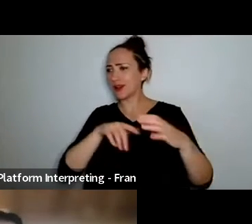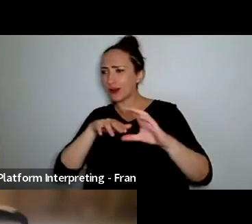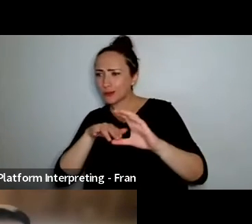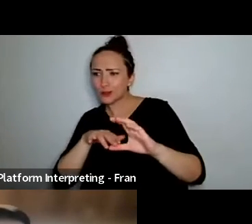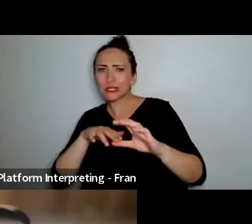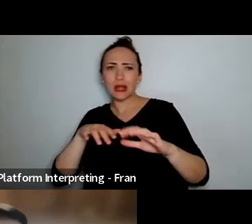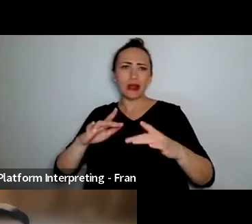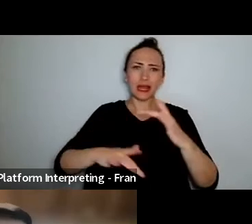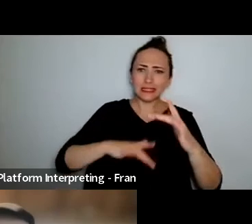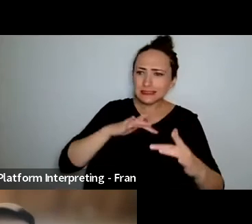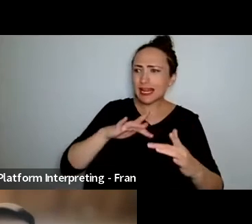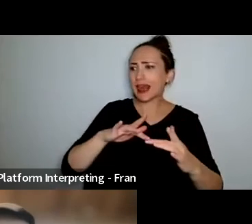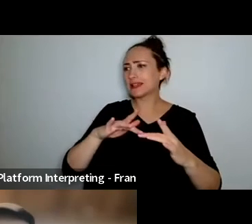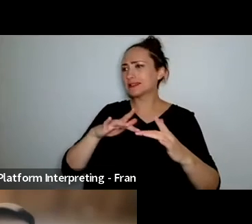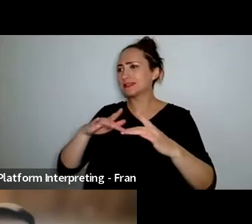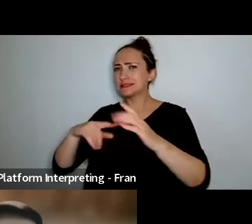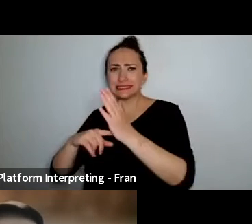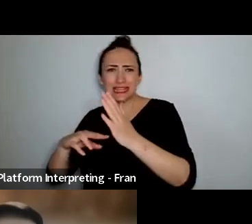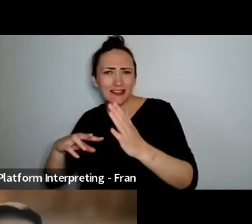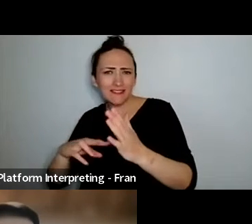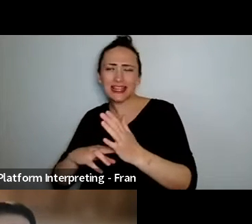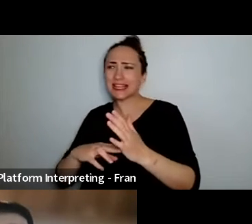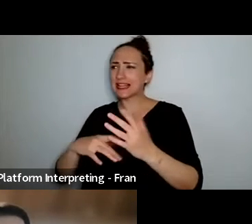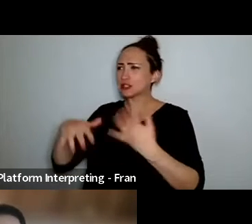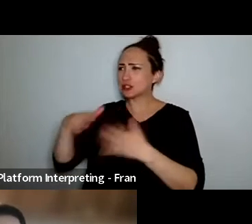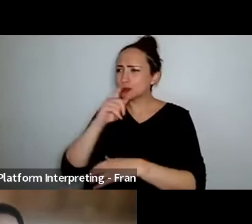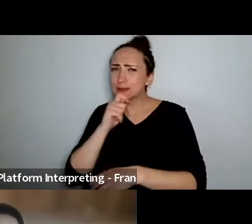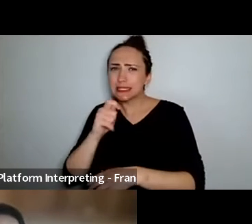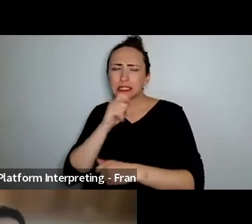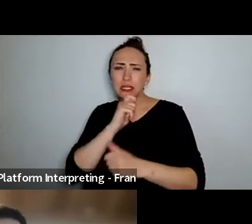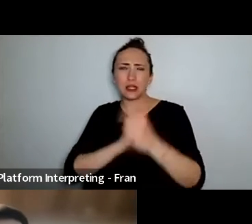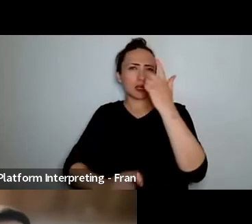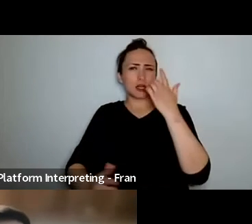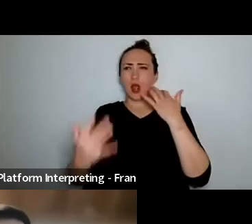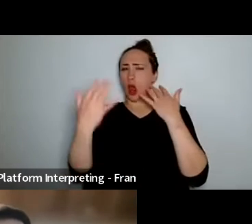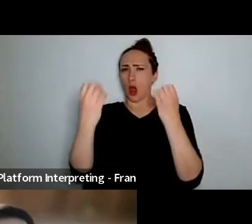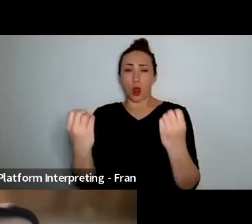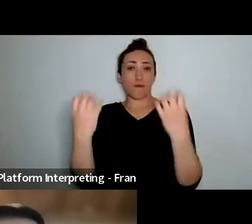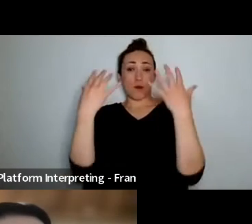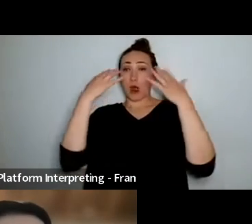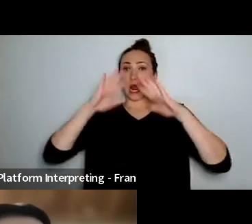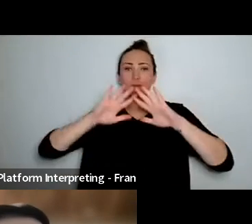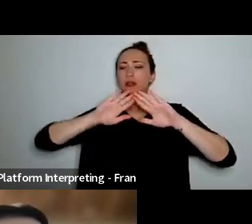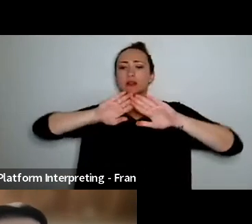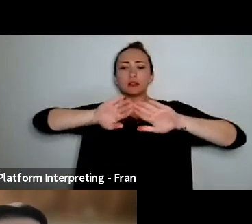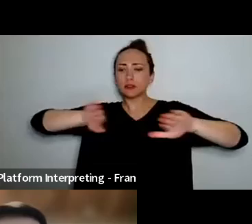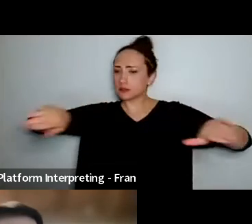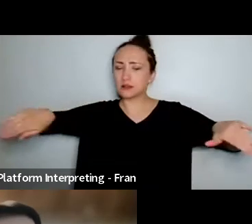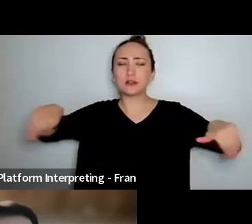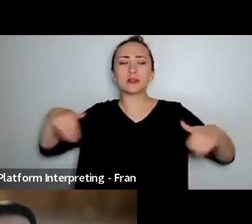and social media, there's always so much going on, so I need to switch that off and then go